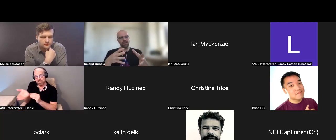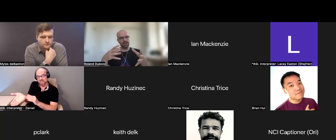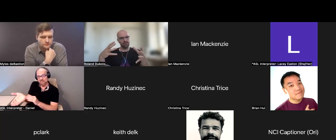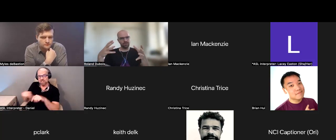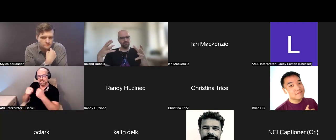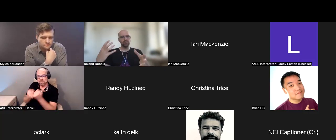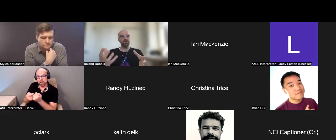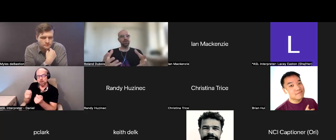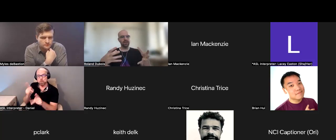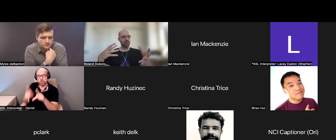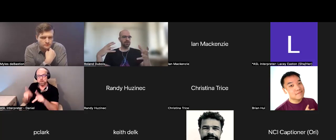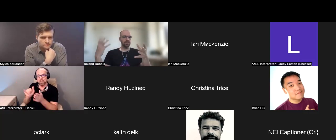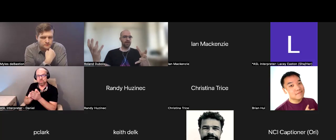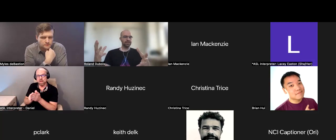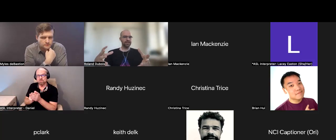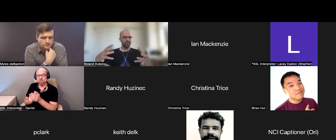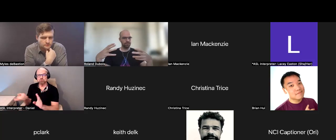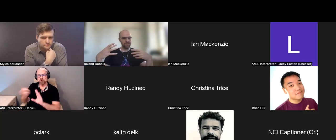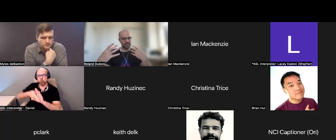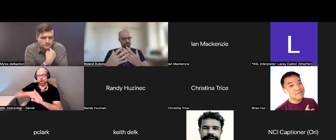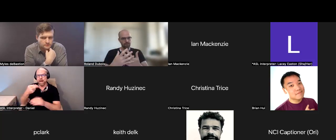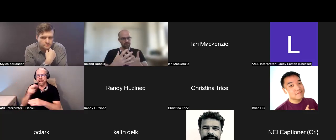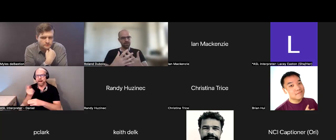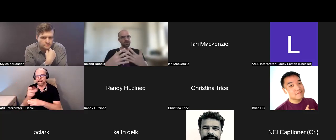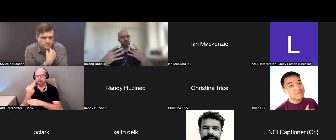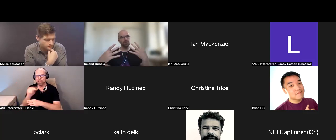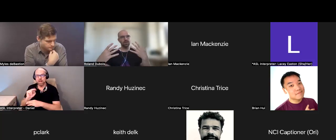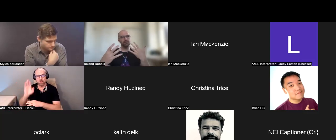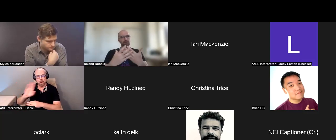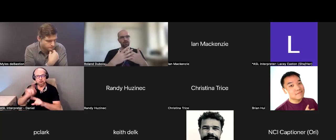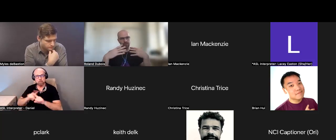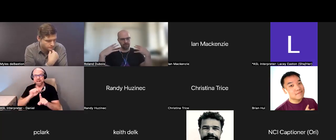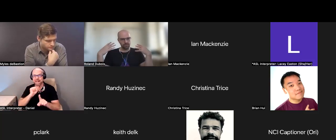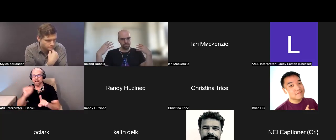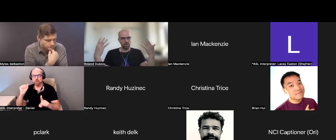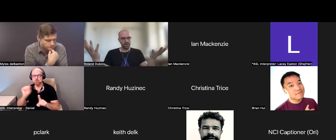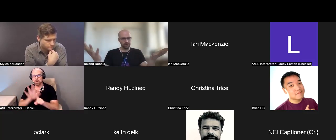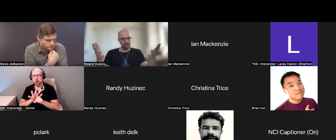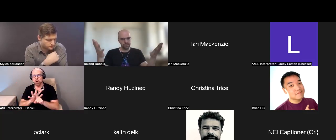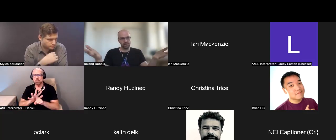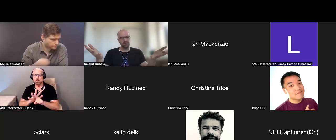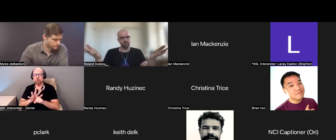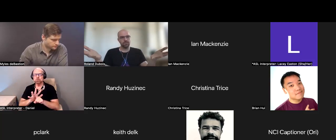have joined Hackathons in the past and have not been exposed to a broader, wider range of people